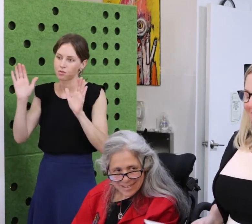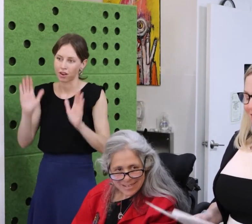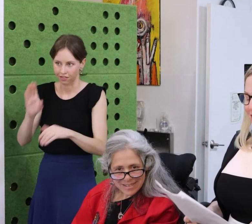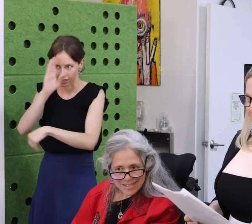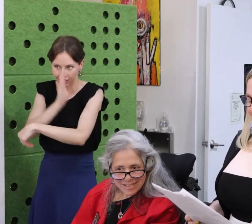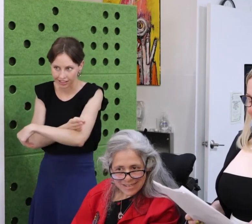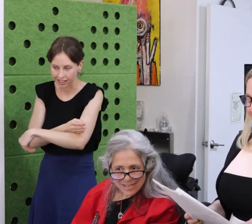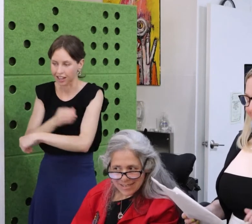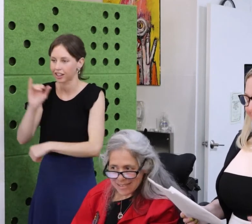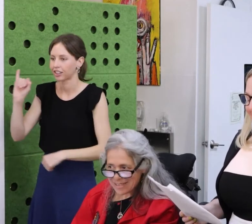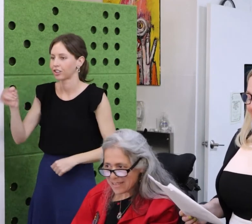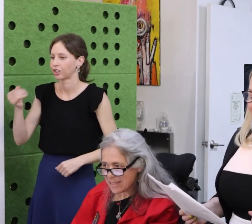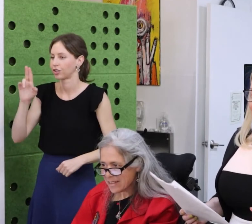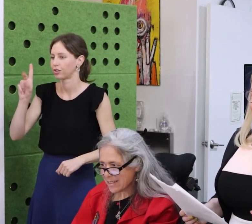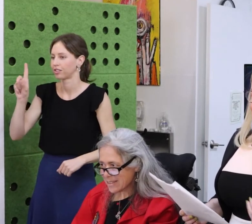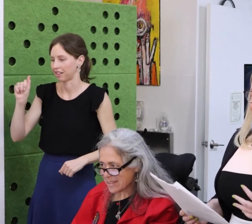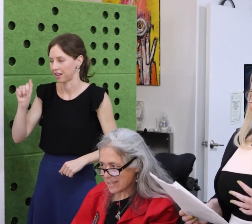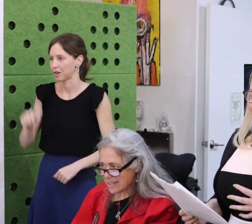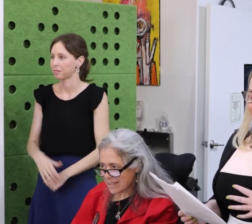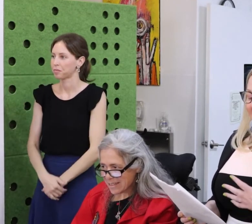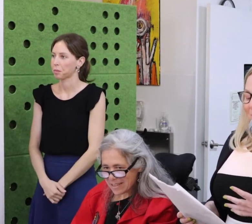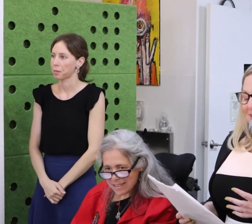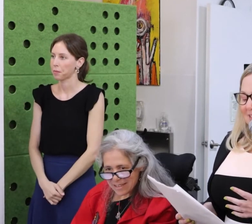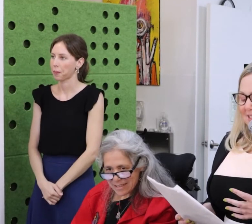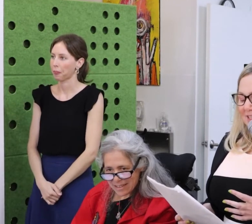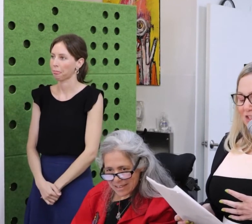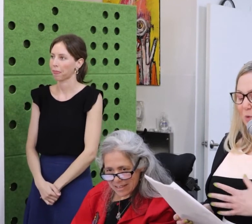Thank you, Lloyd, so much for those kind words.